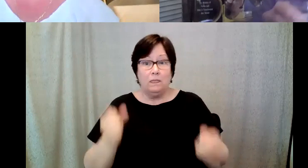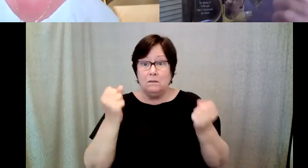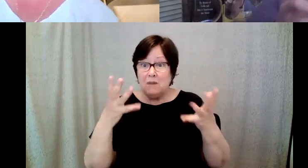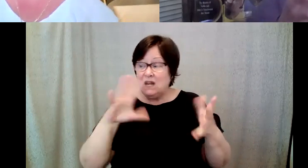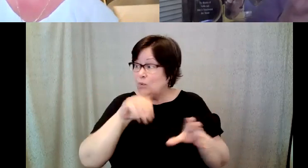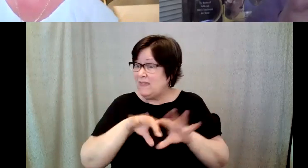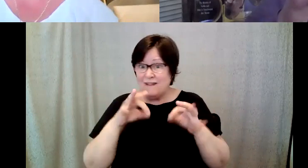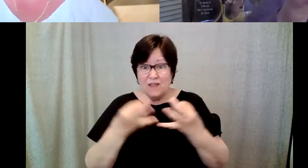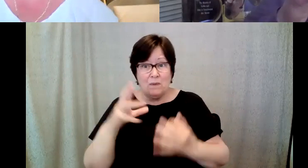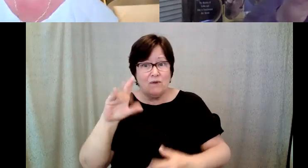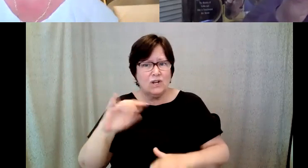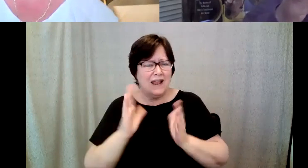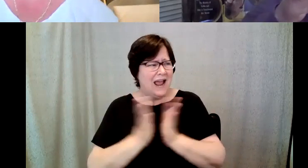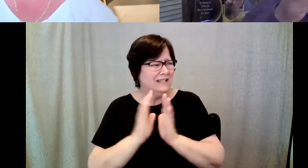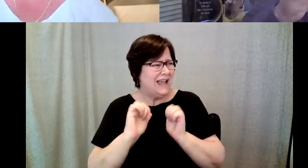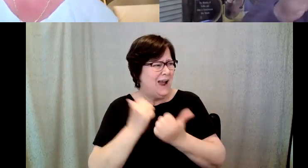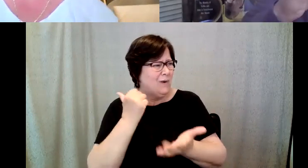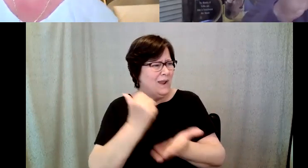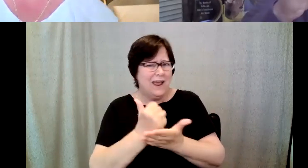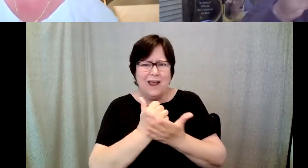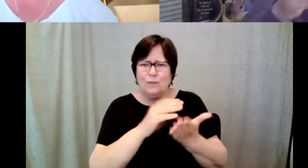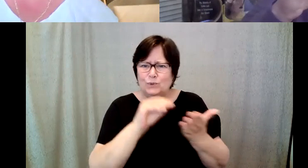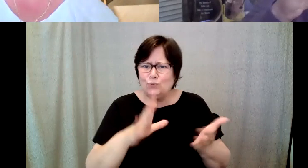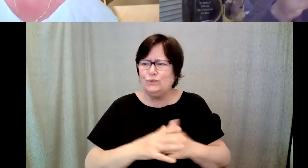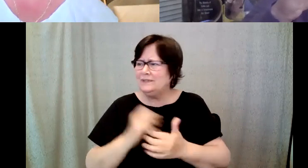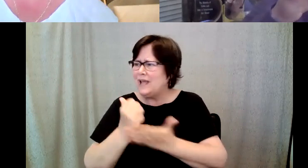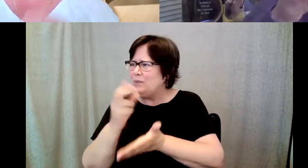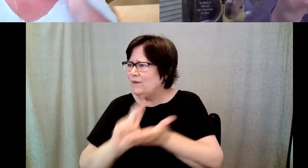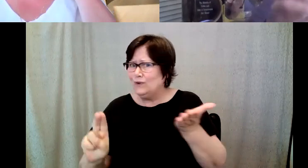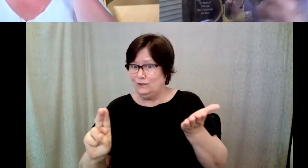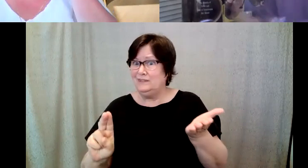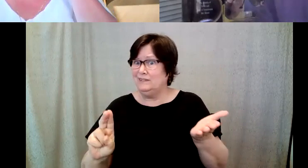how they can help our students in the university in light of all that's happening in the world, this past year.